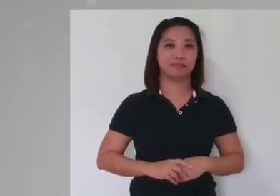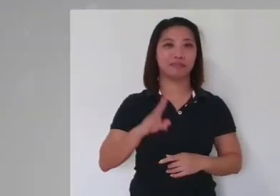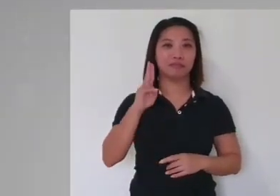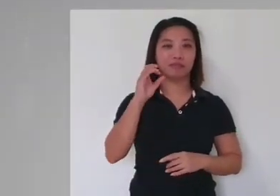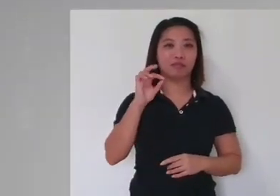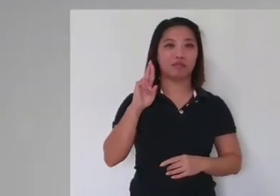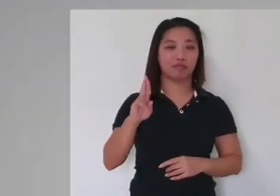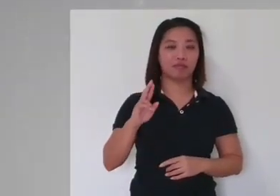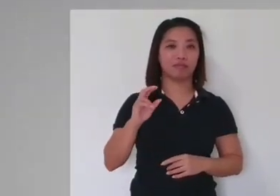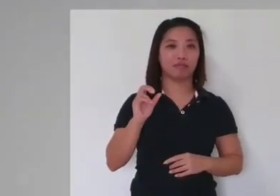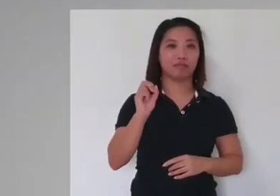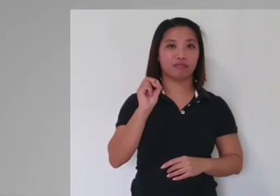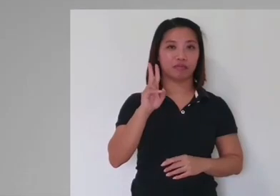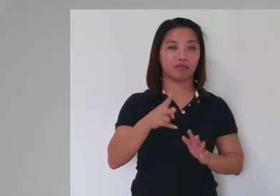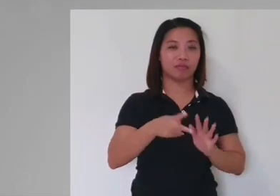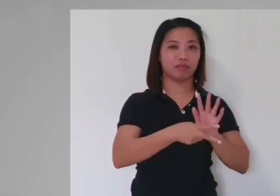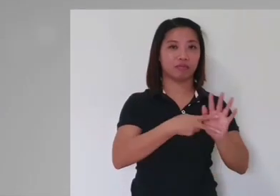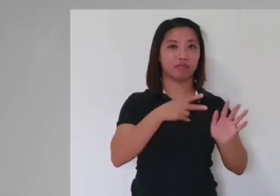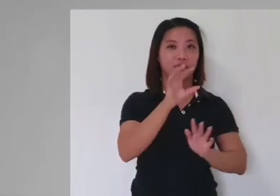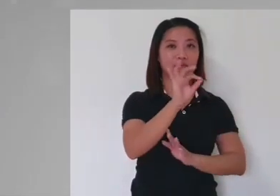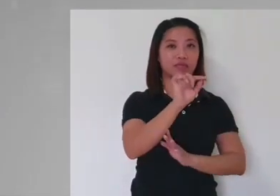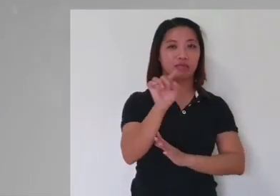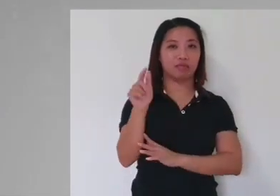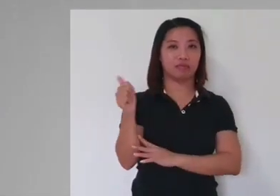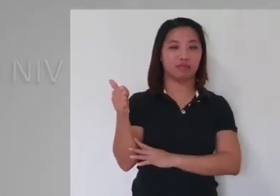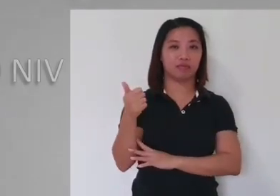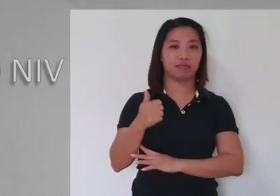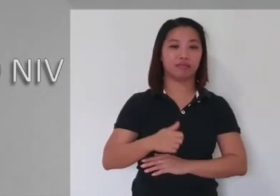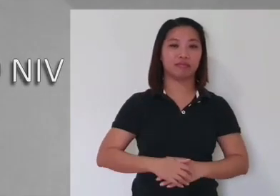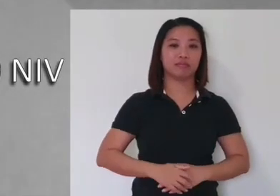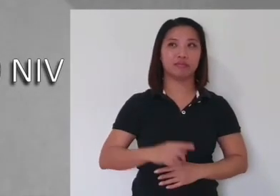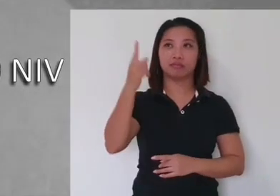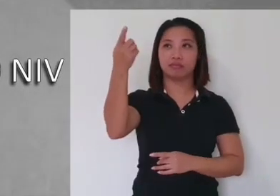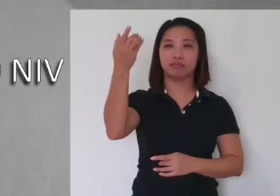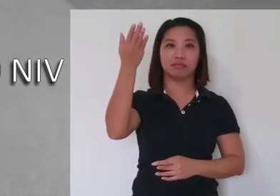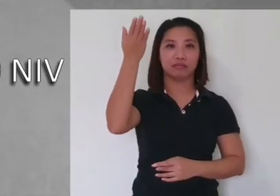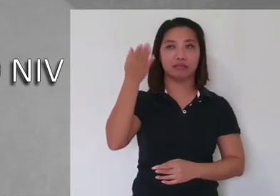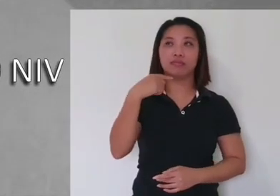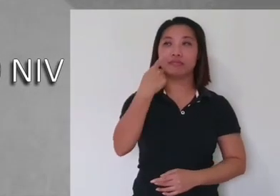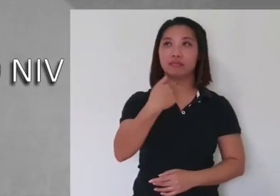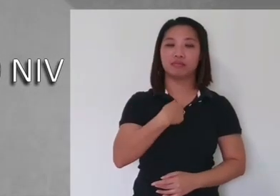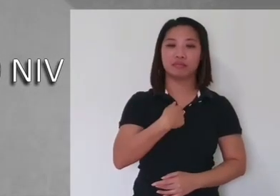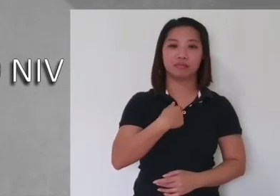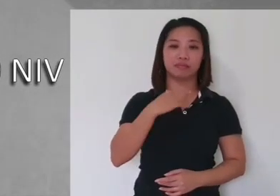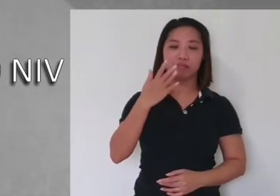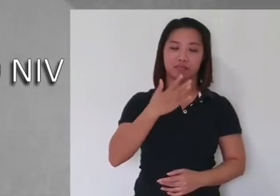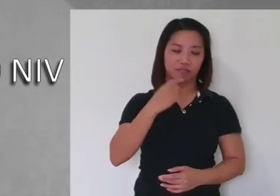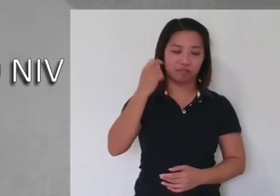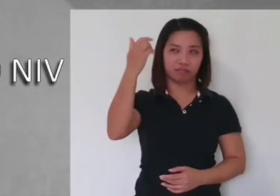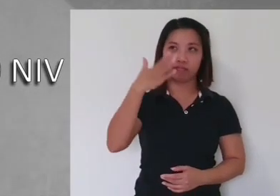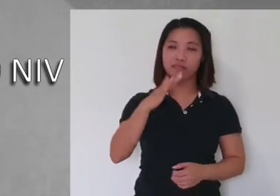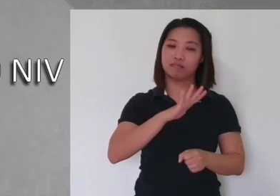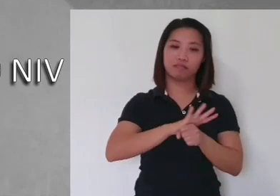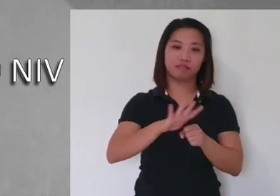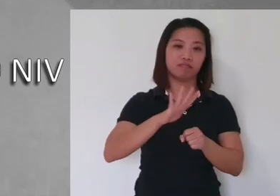2 Corinthians 12: 9 - 10 "But He said to me, 'My grace is sufficient for you,